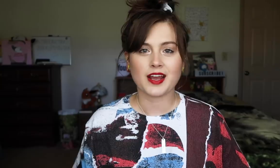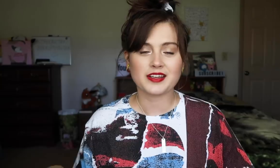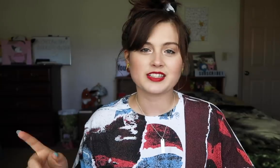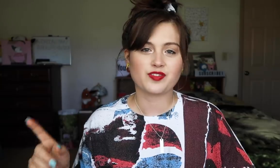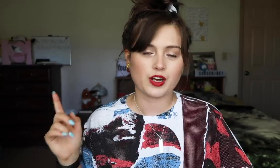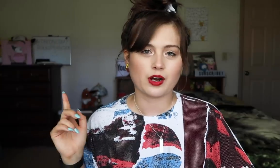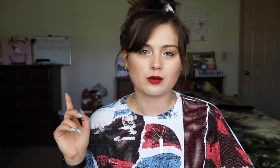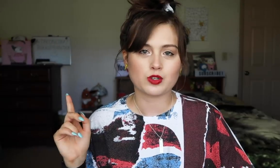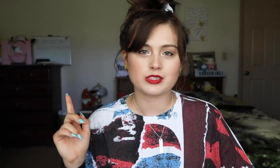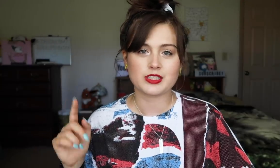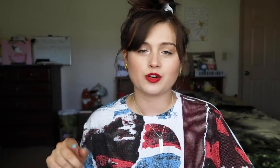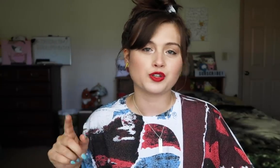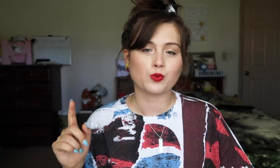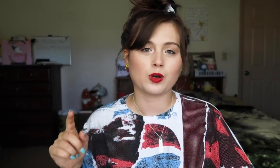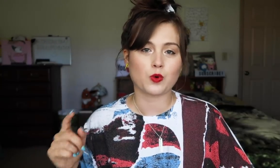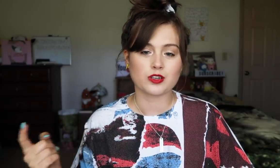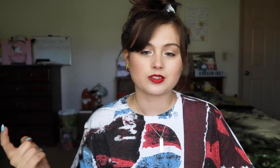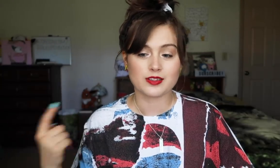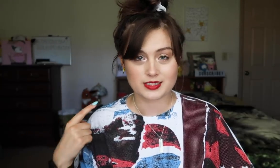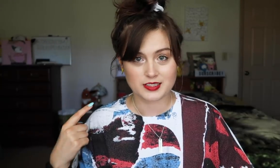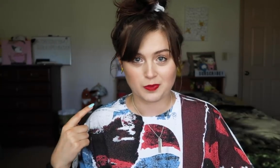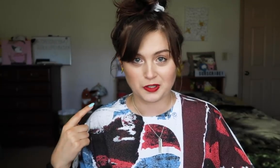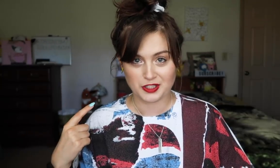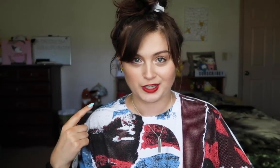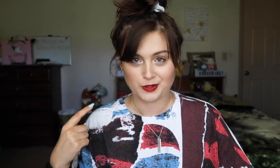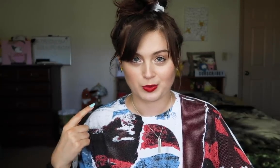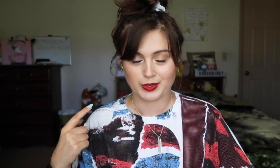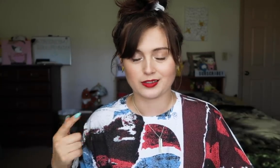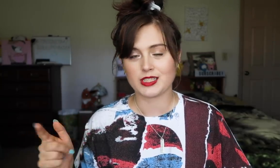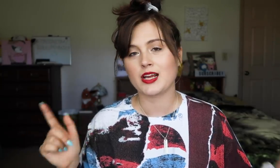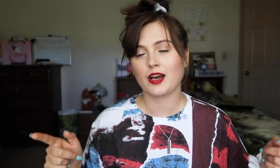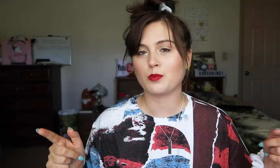Today, in this video, I'm going to tell you what words this deaf person has trouble pronouncing and